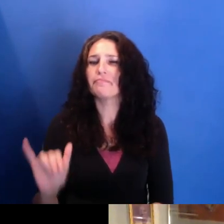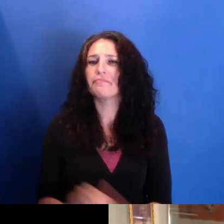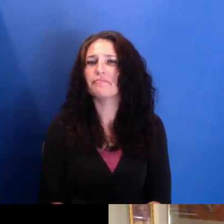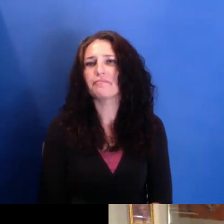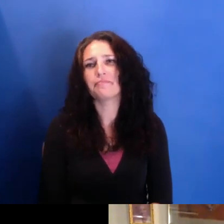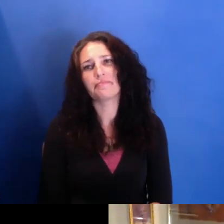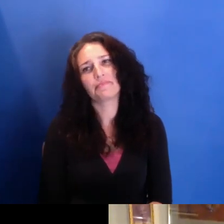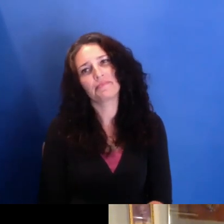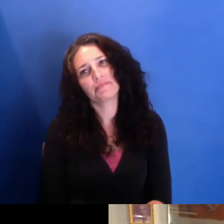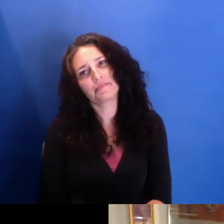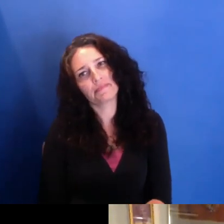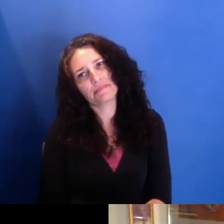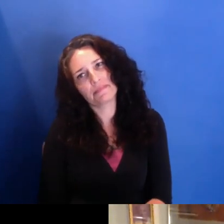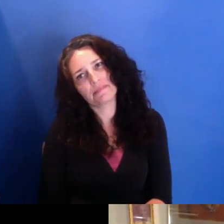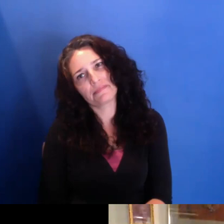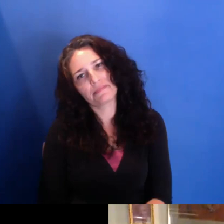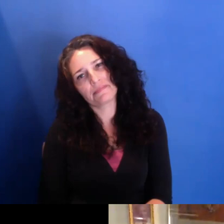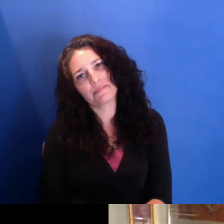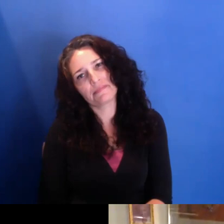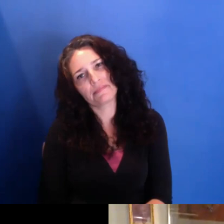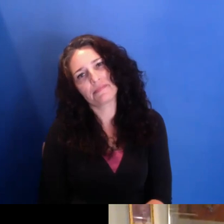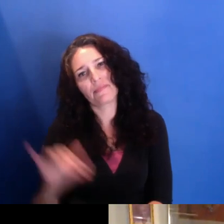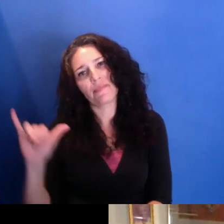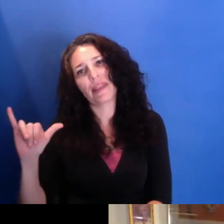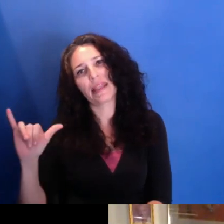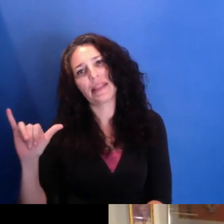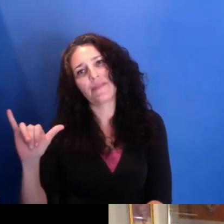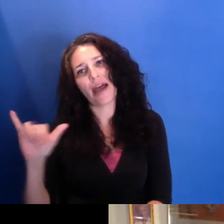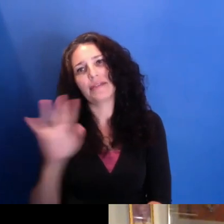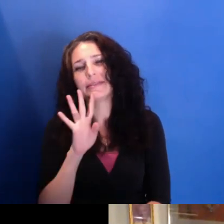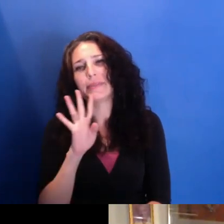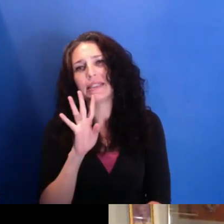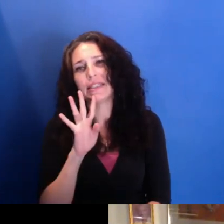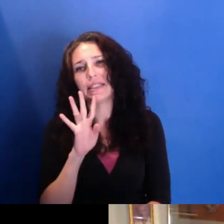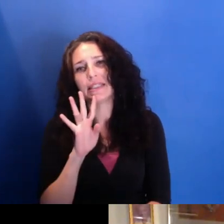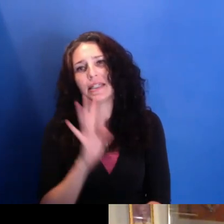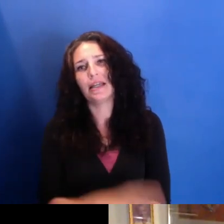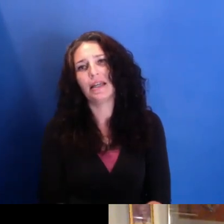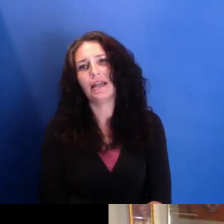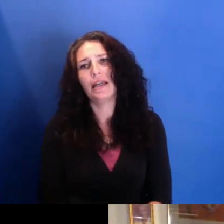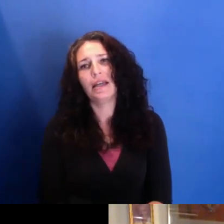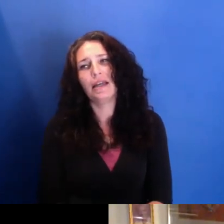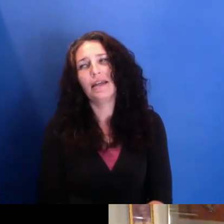But, you know, I think it's-- it's like-- again it kind of was like a re-education because it